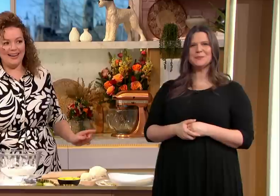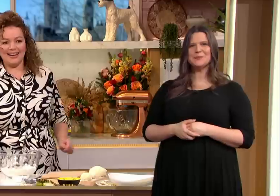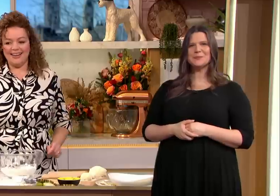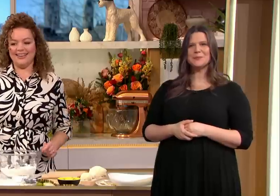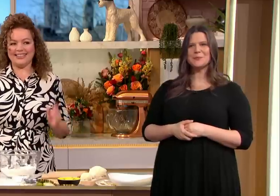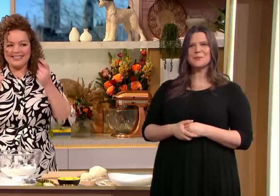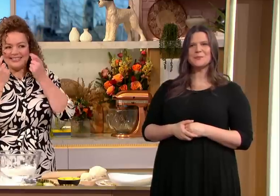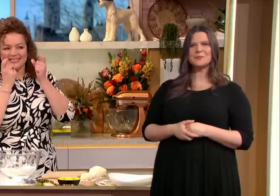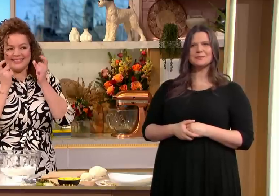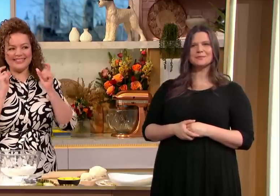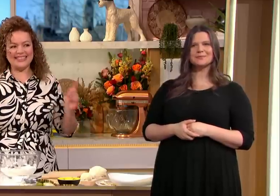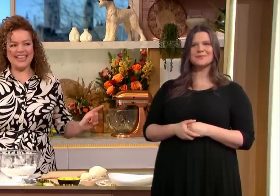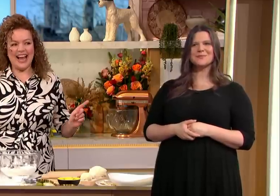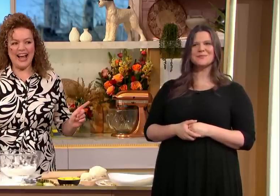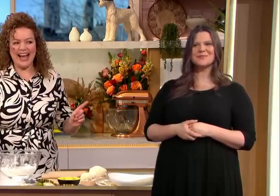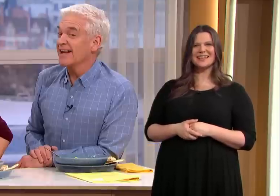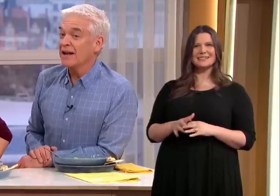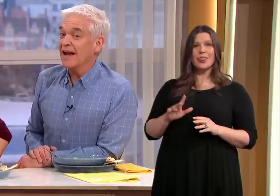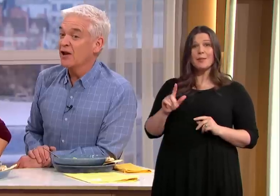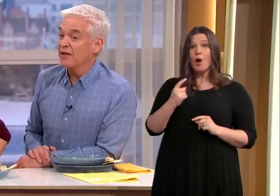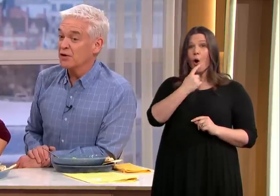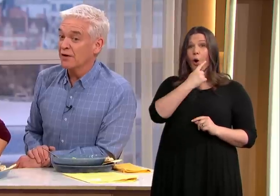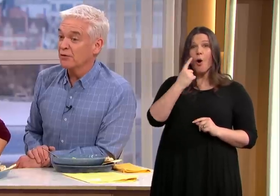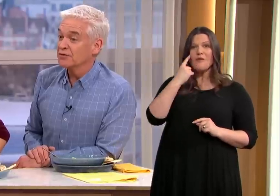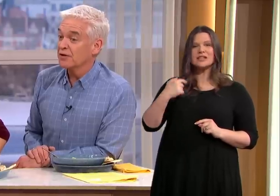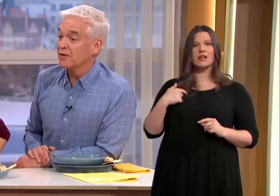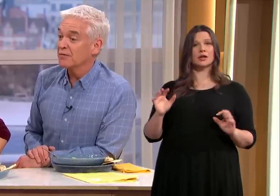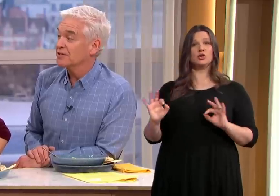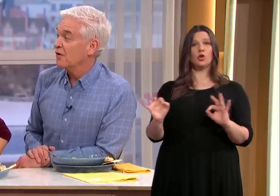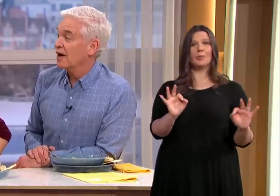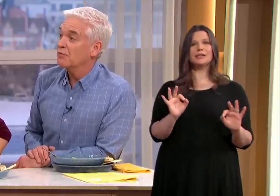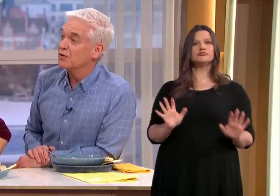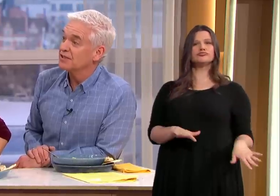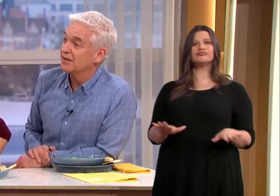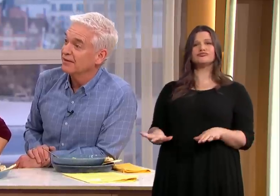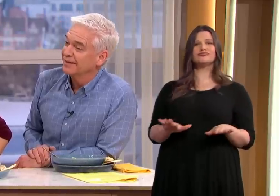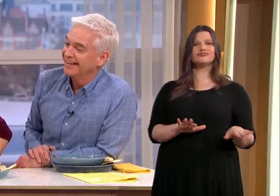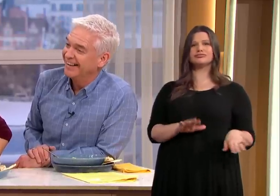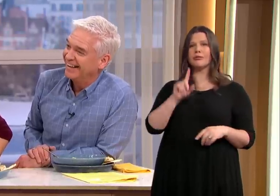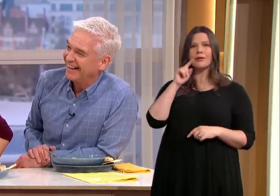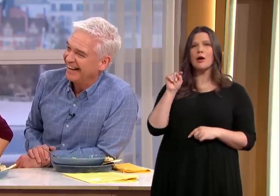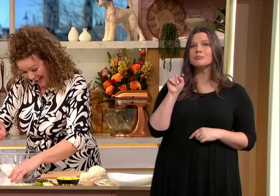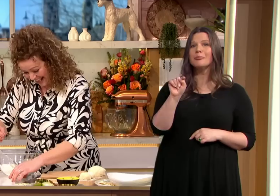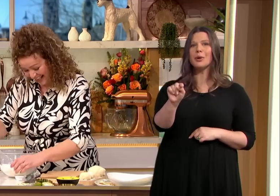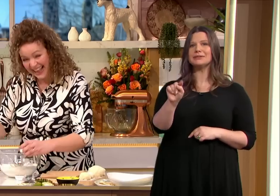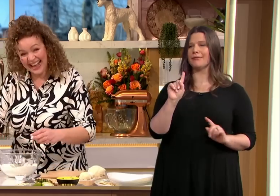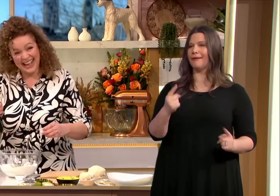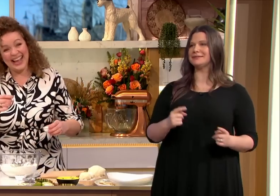isn't that a bit obvious saying like none of you are cool as a cucumber so I can't point to you maybe so exactly